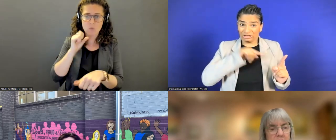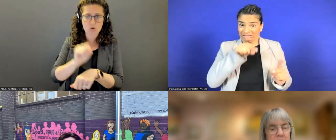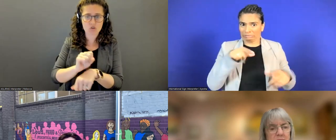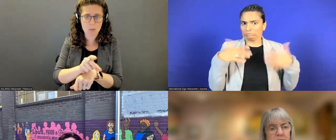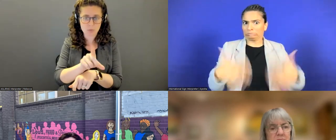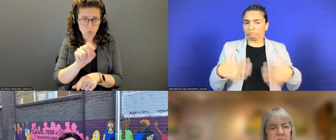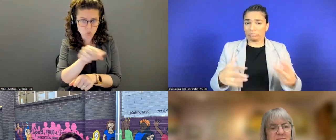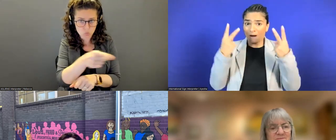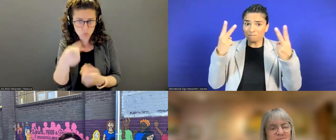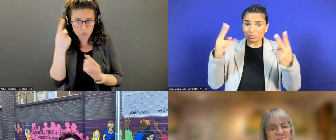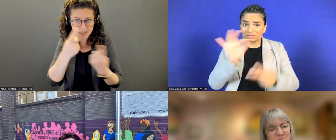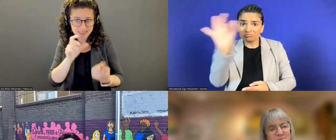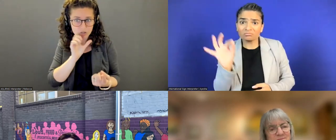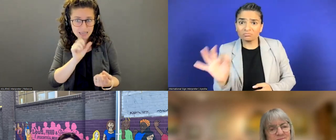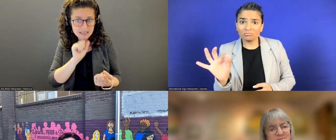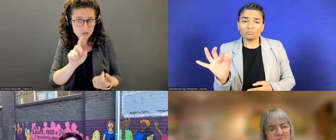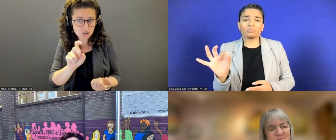Maybe someone wants to say a little bit about that.